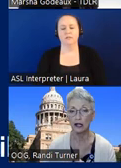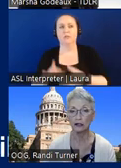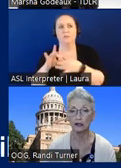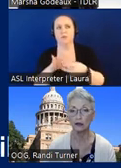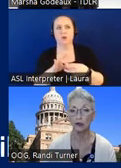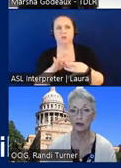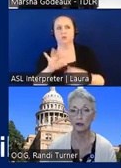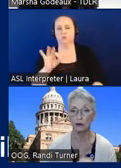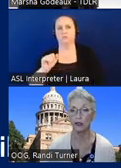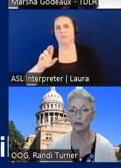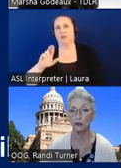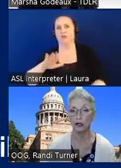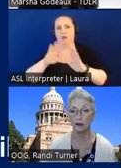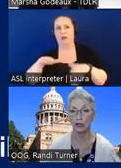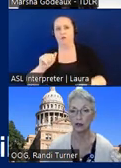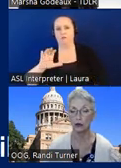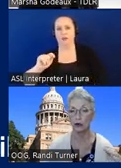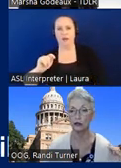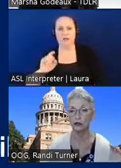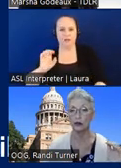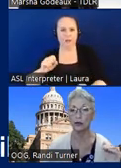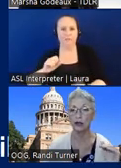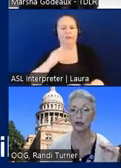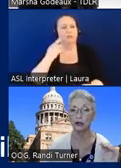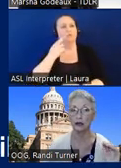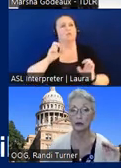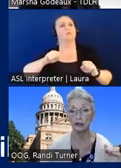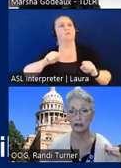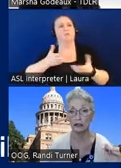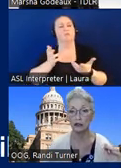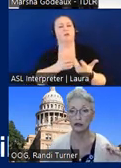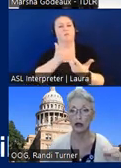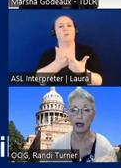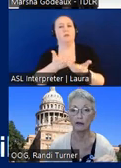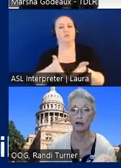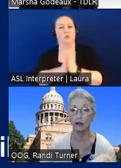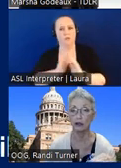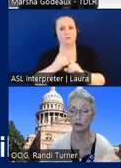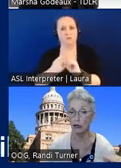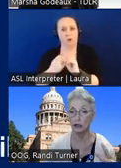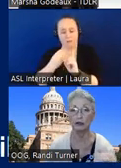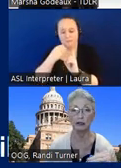act there may be a reasonable accommodation request from a resident to have a curb cut